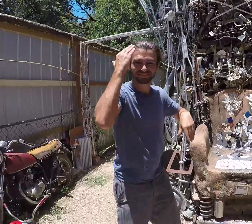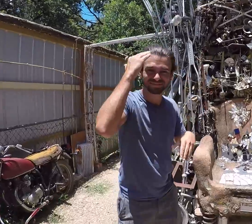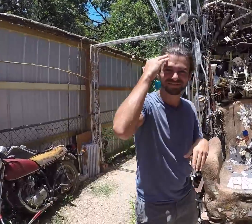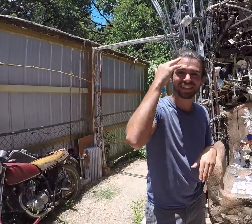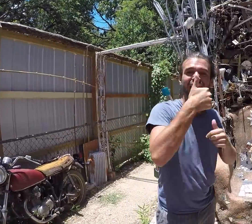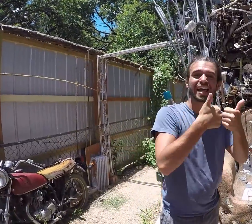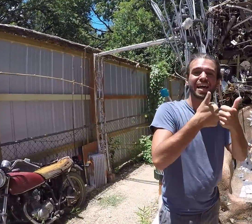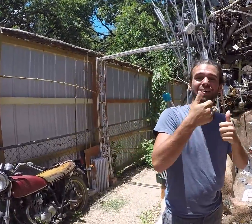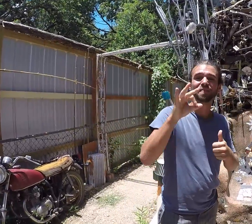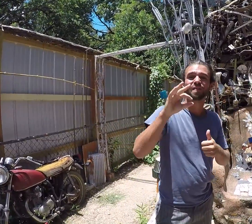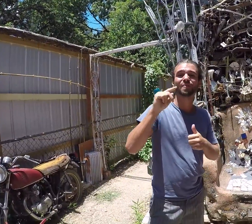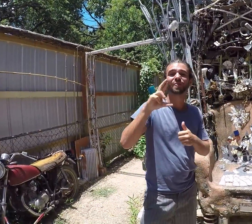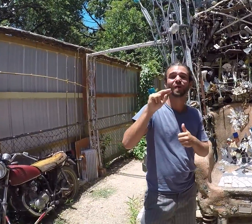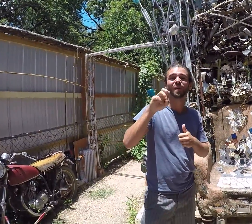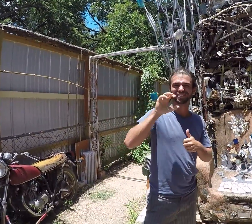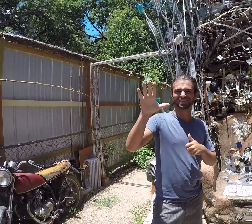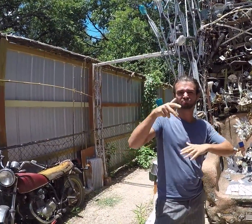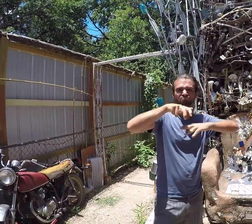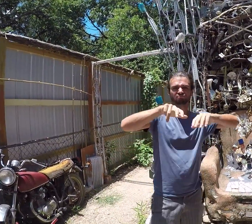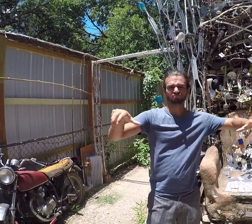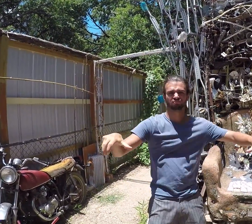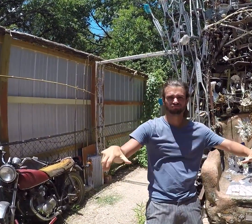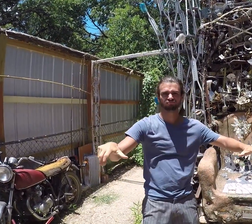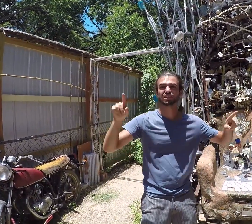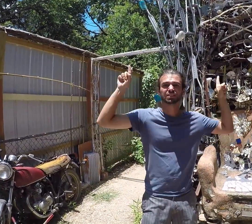You know telvision show, Game of Thrones, owns a sword throne?